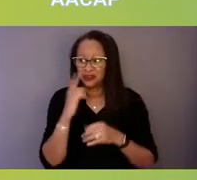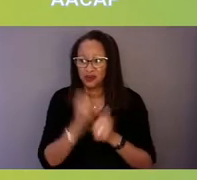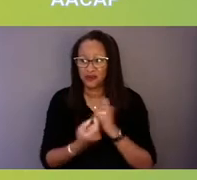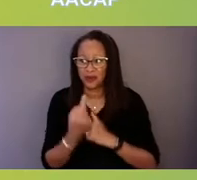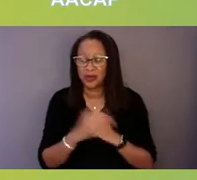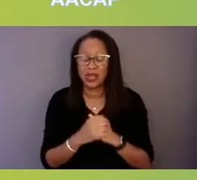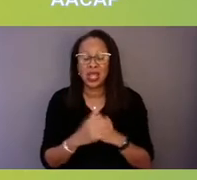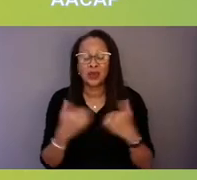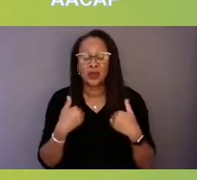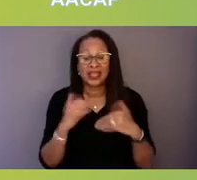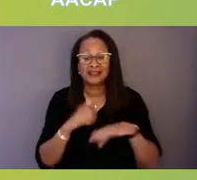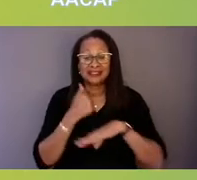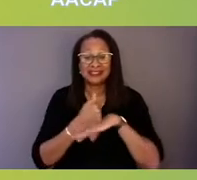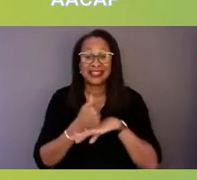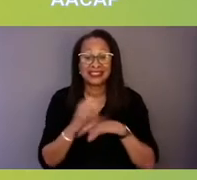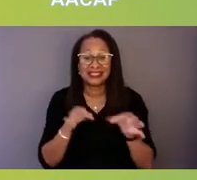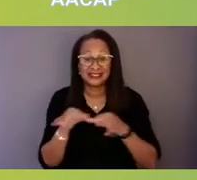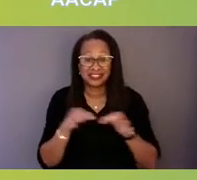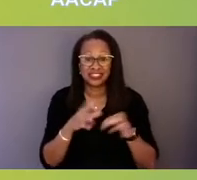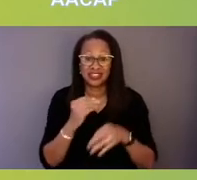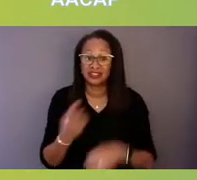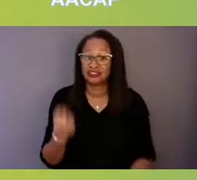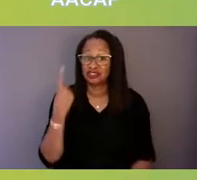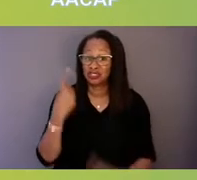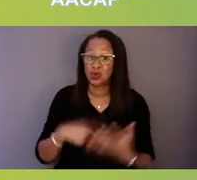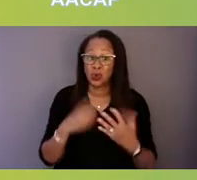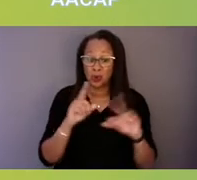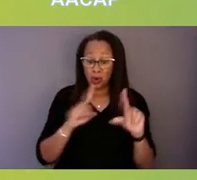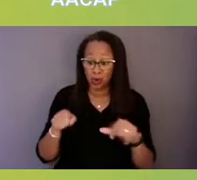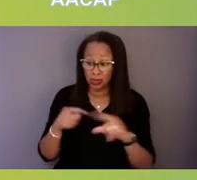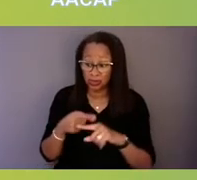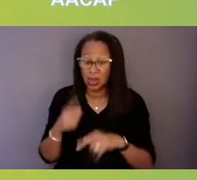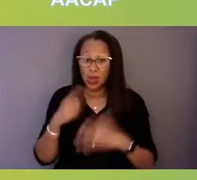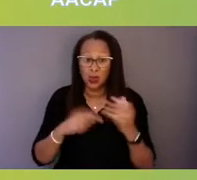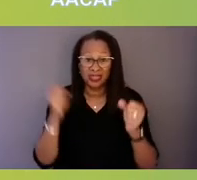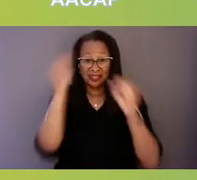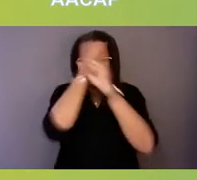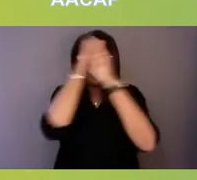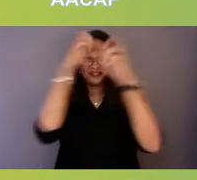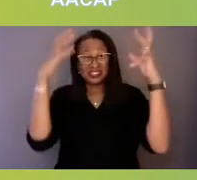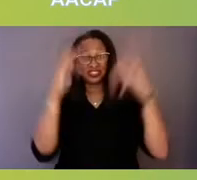of what we're moving towards and what the vision is, I think, is huge.